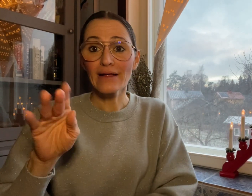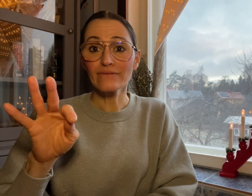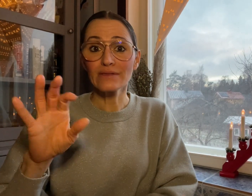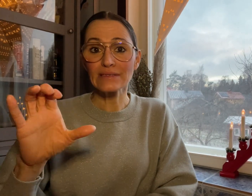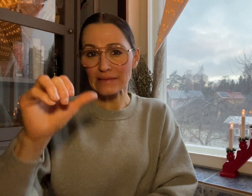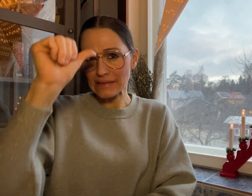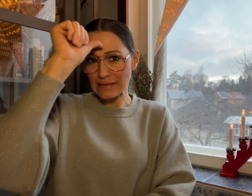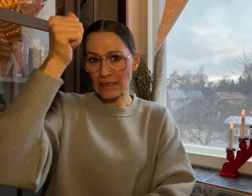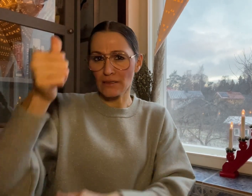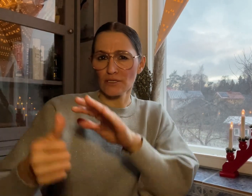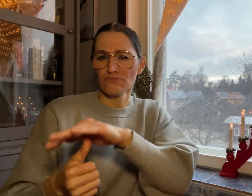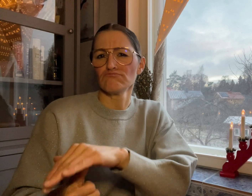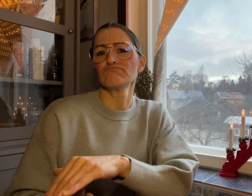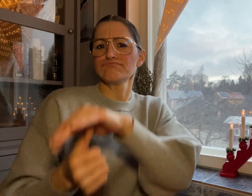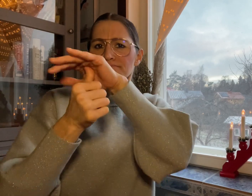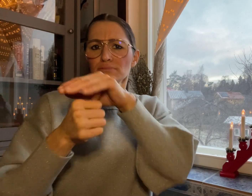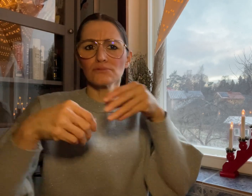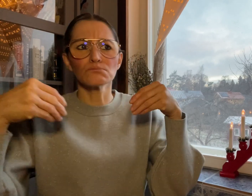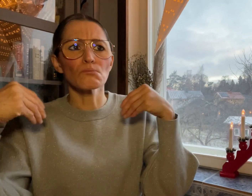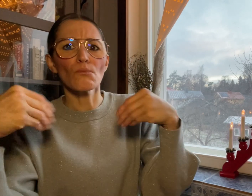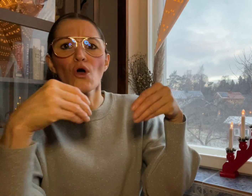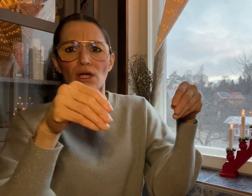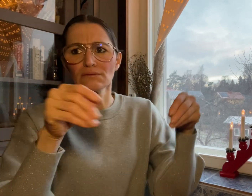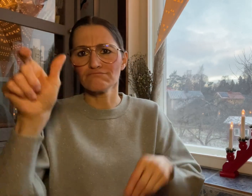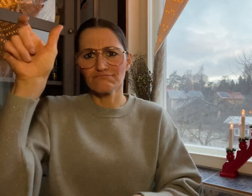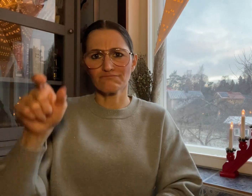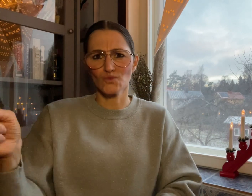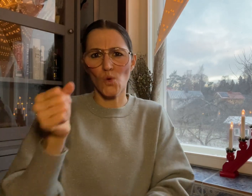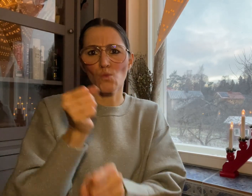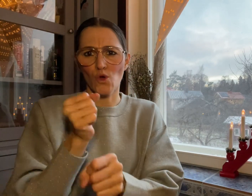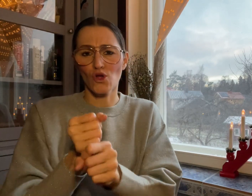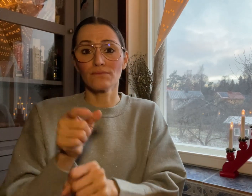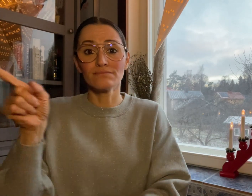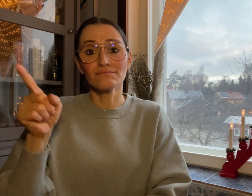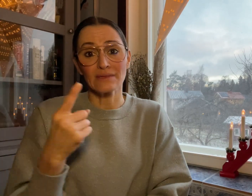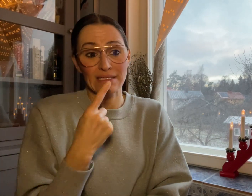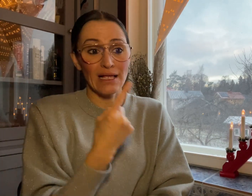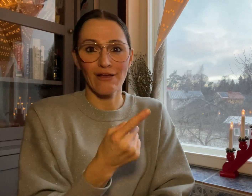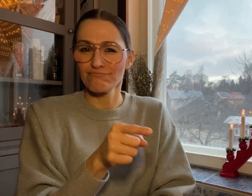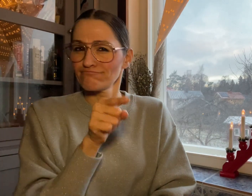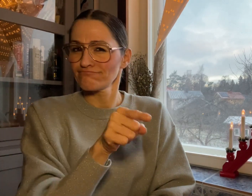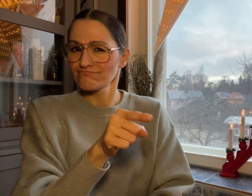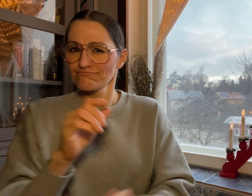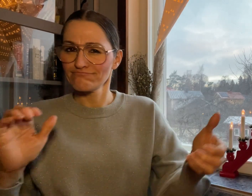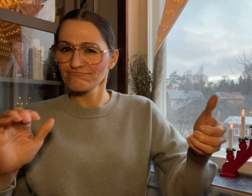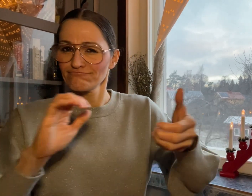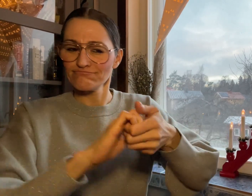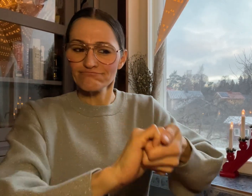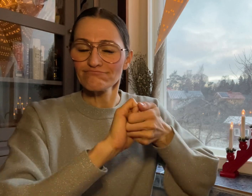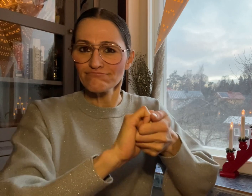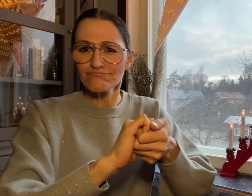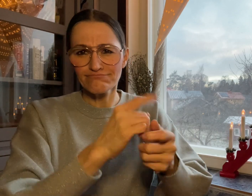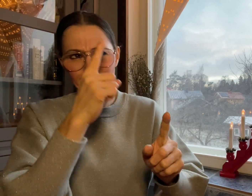The Chief Marketing Officer for KFC India, said the goal